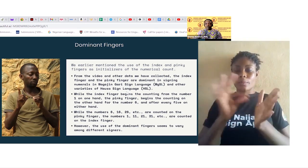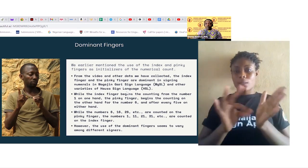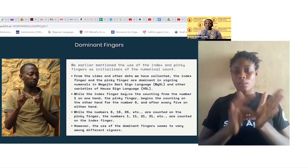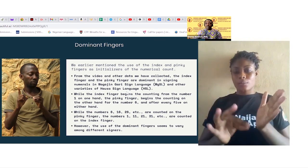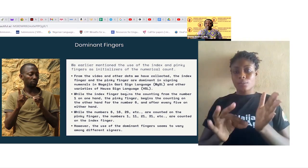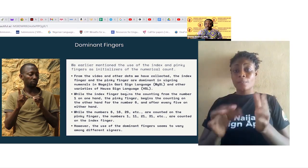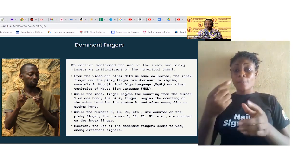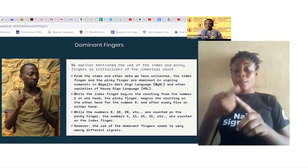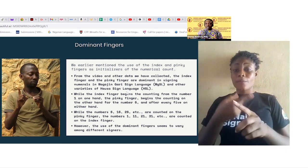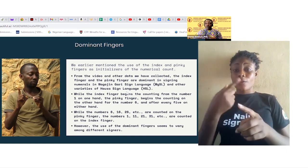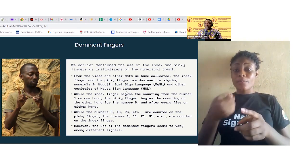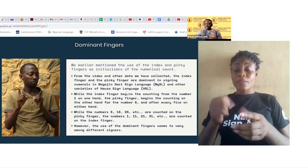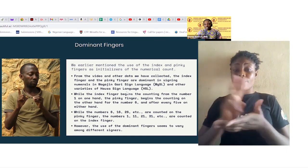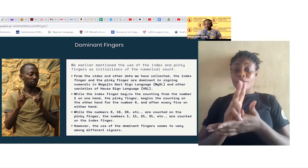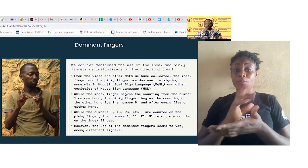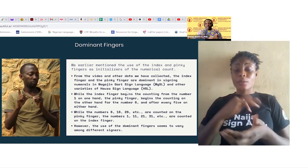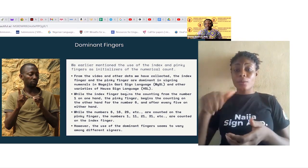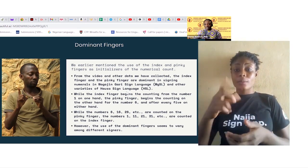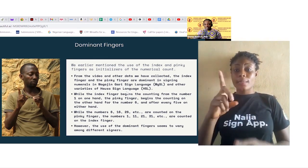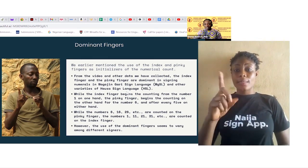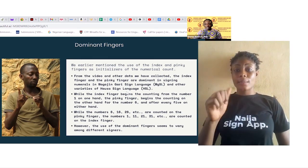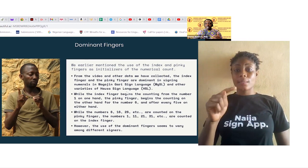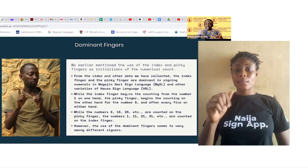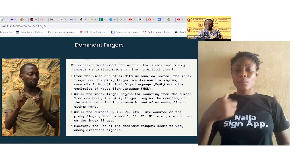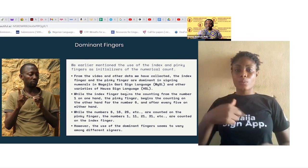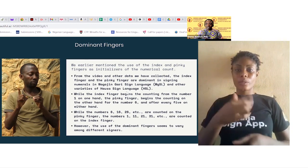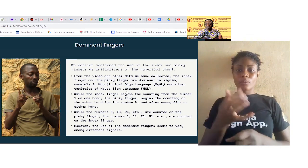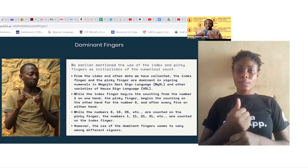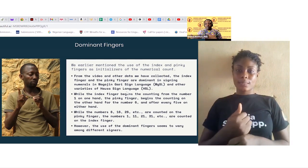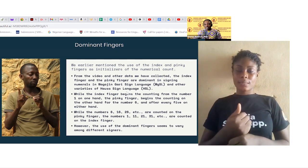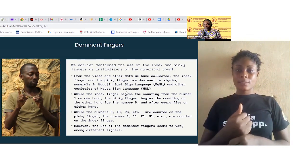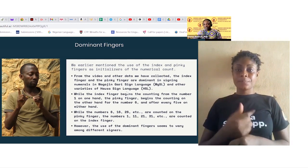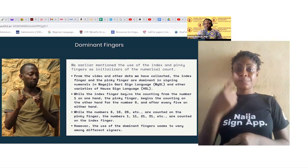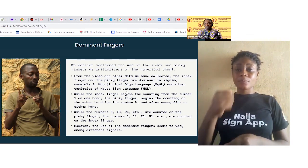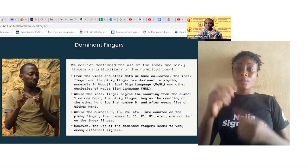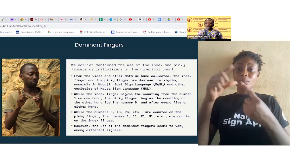from the video and other data we have collected the index finger and the pinky finger